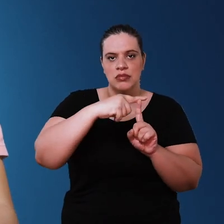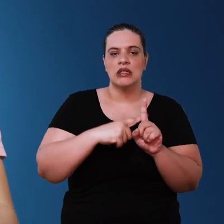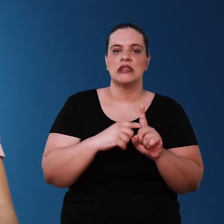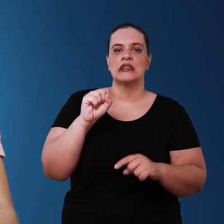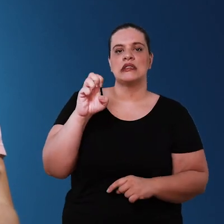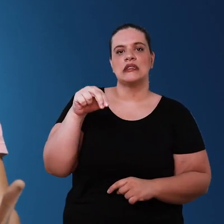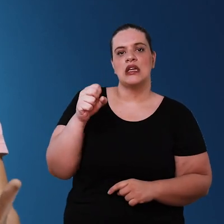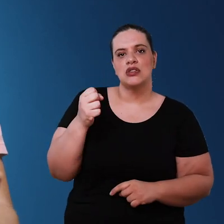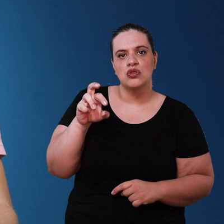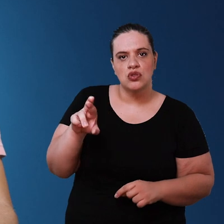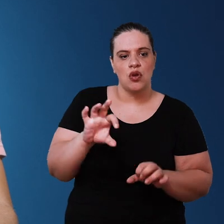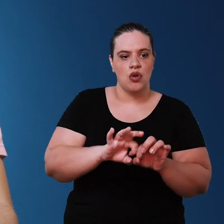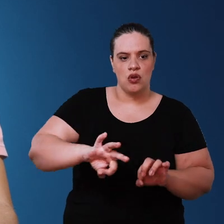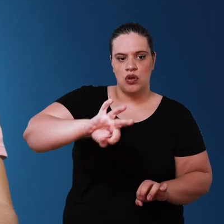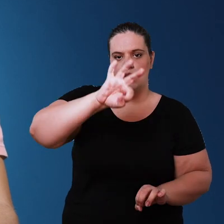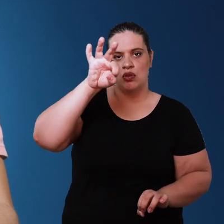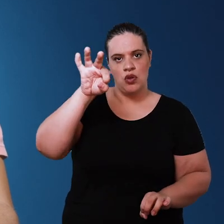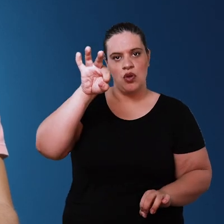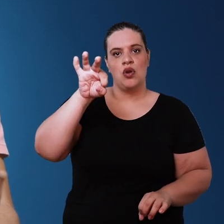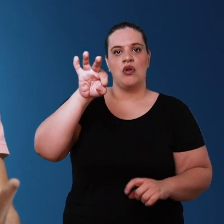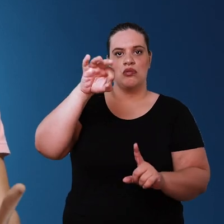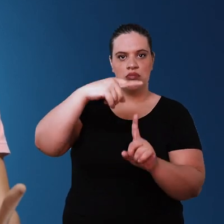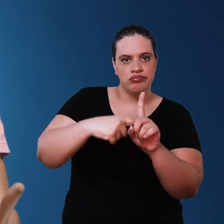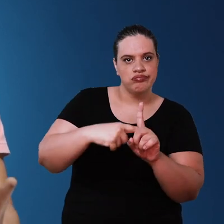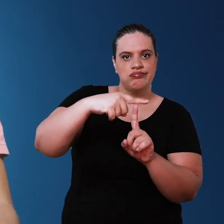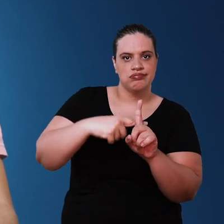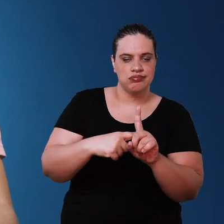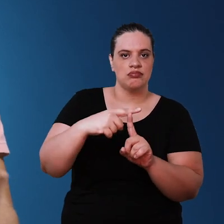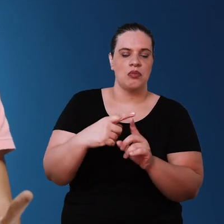a hose that is installed in the cistern and shows the water level outside